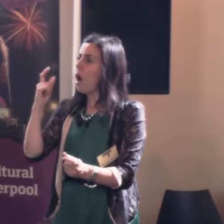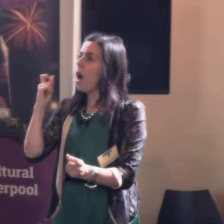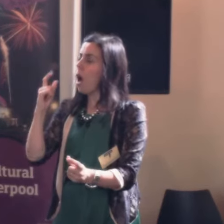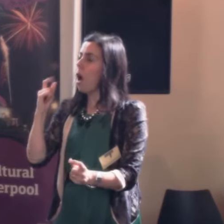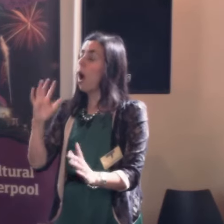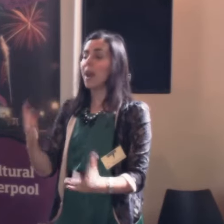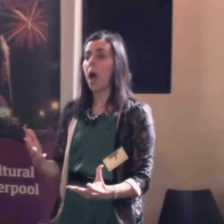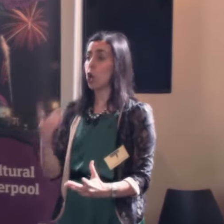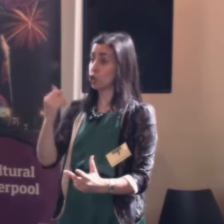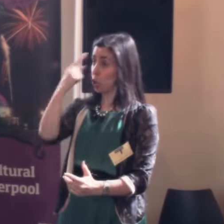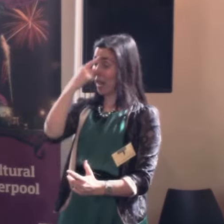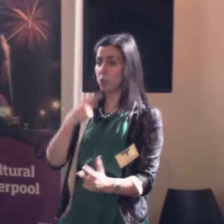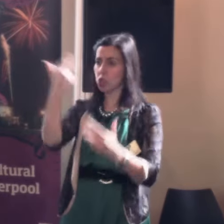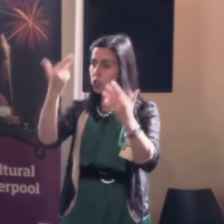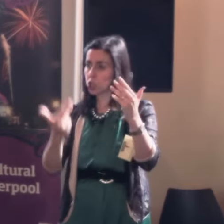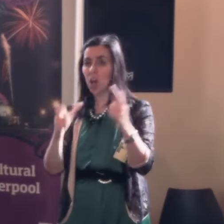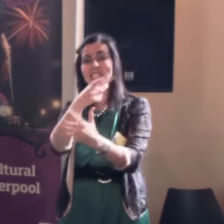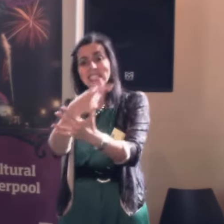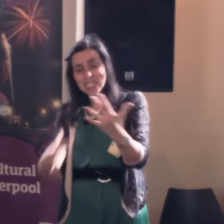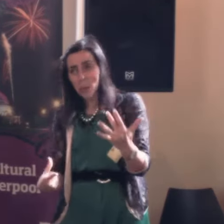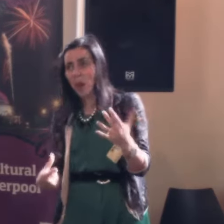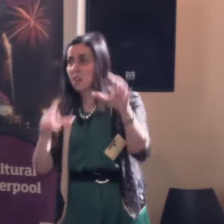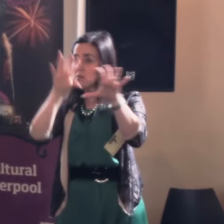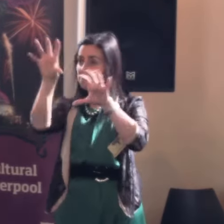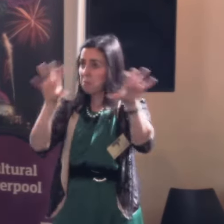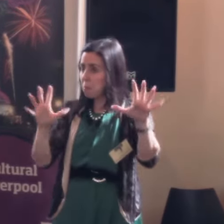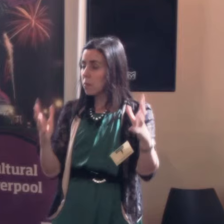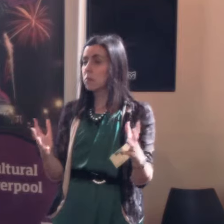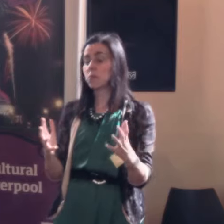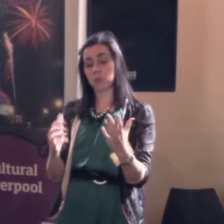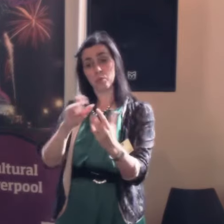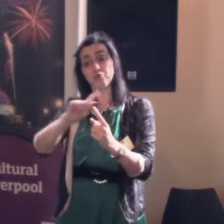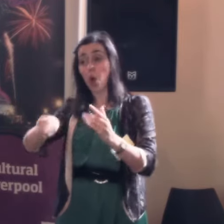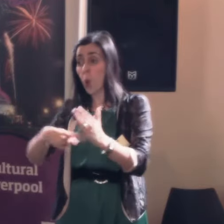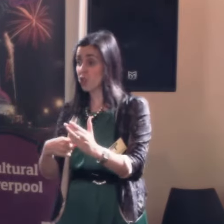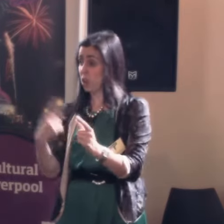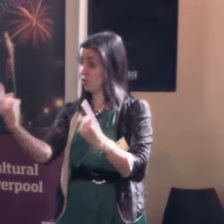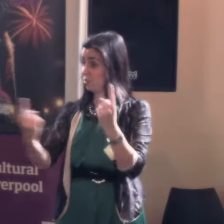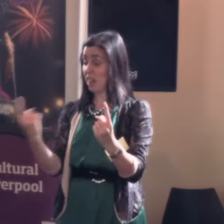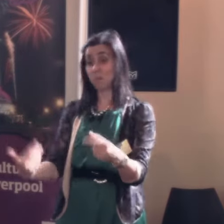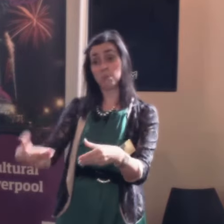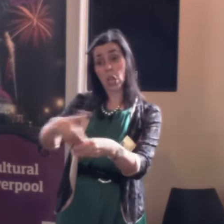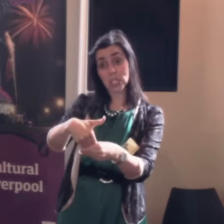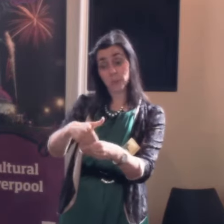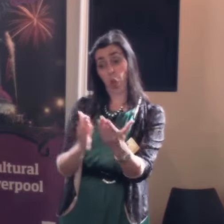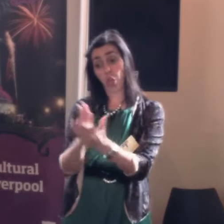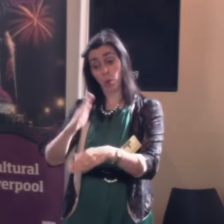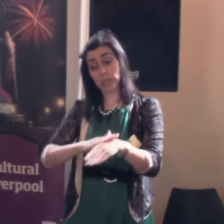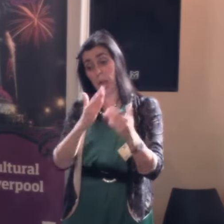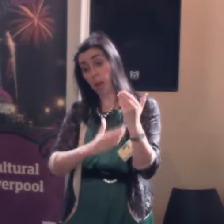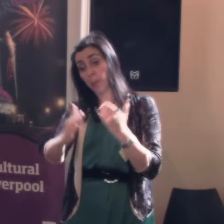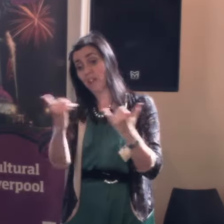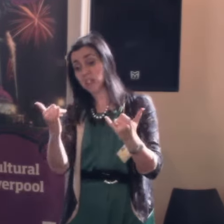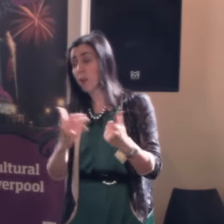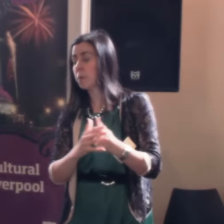And I think some of the images of disability, some of the projects which you will participate in during this festival